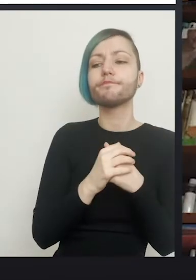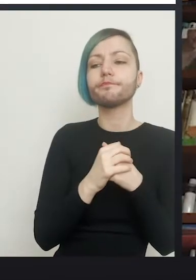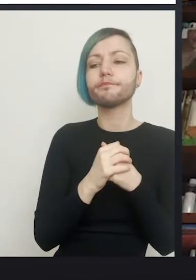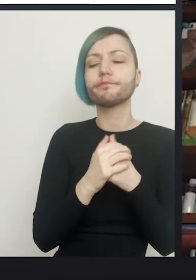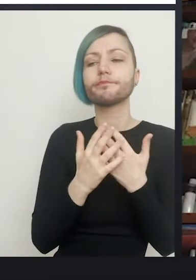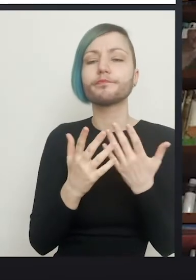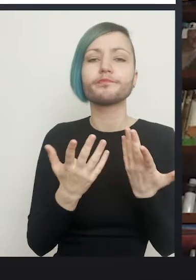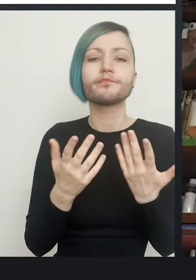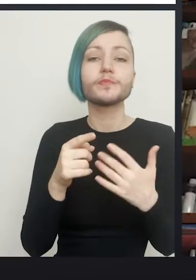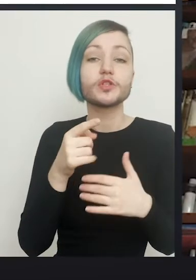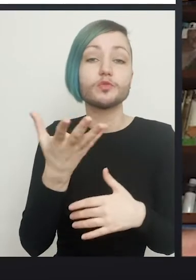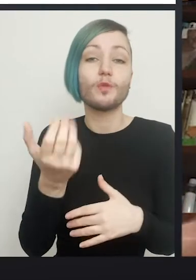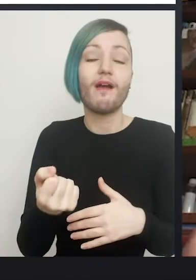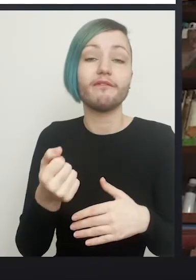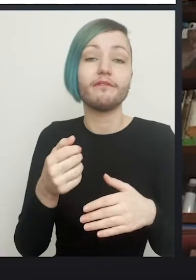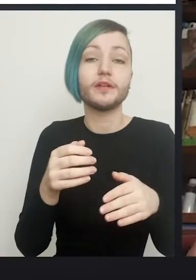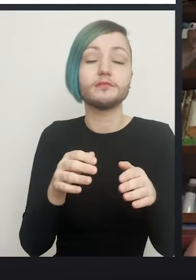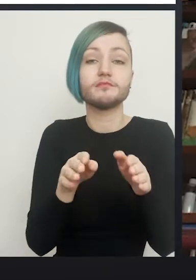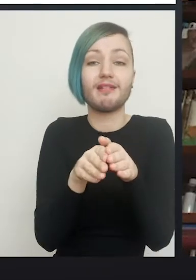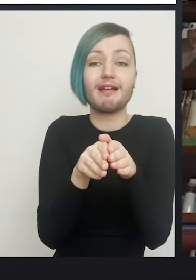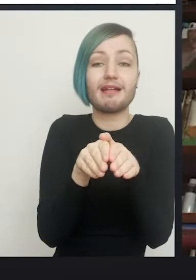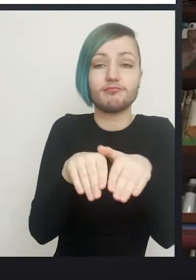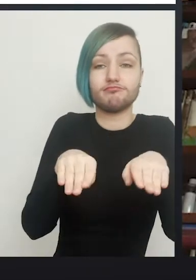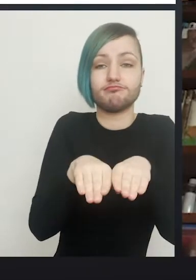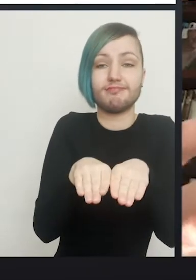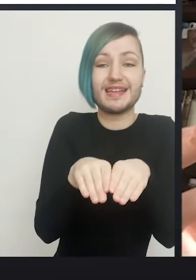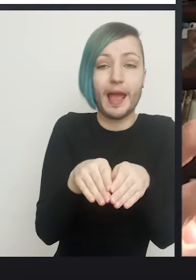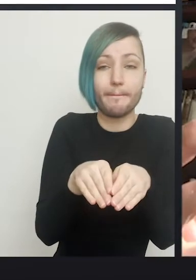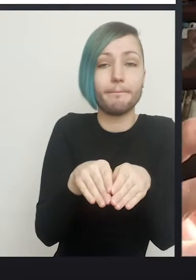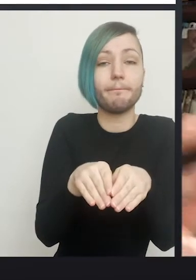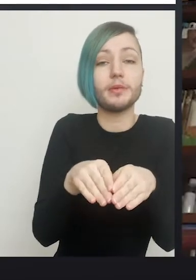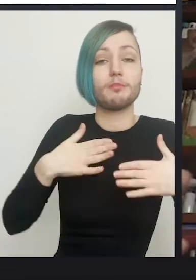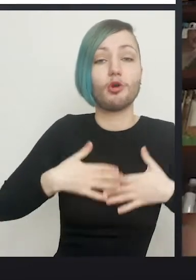If you've got a gap between two pieces of tissue, the body creates granulation to fill